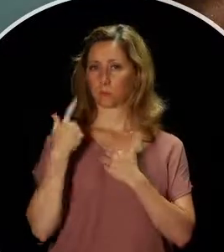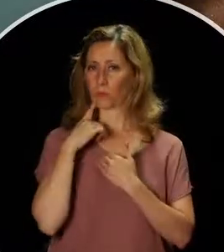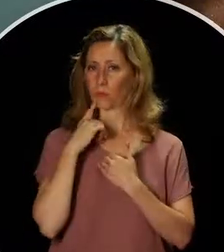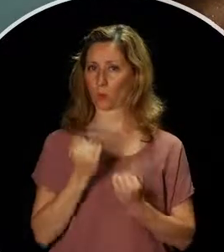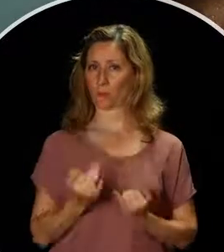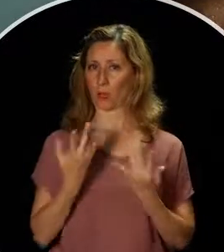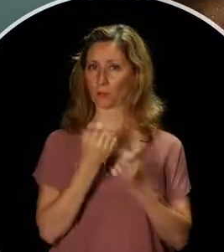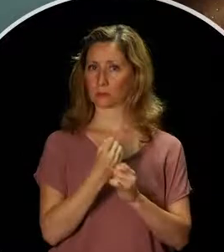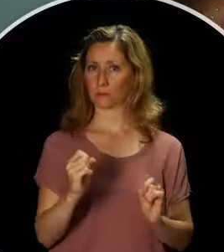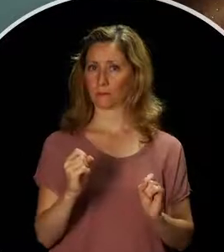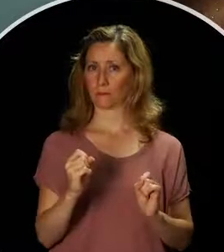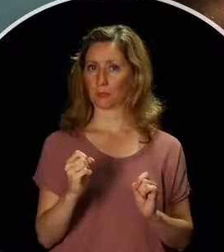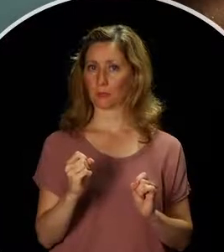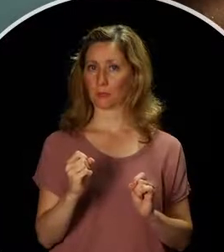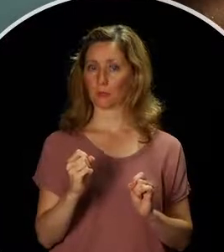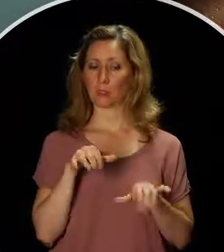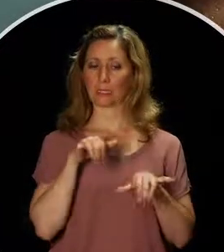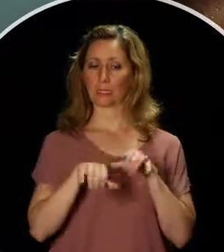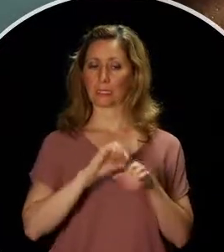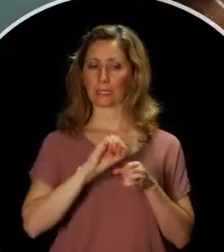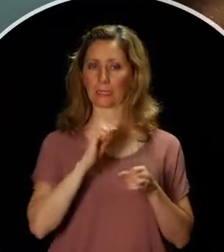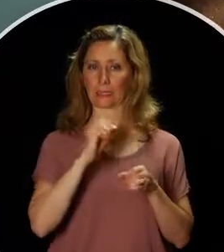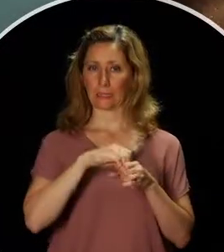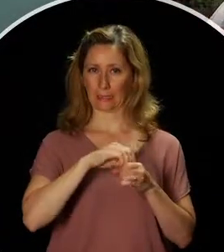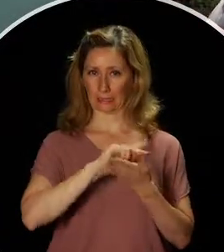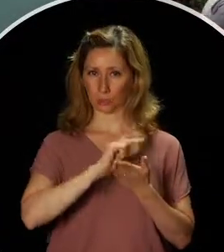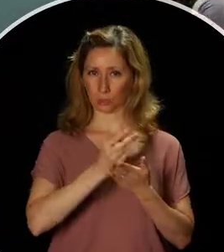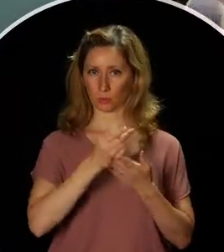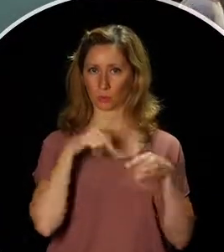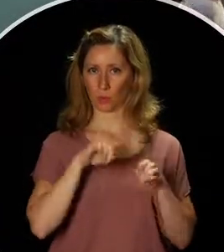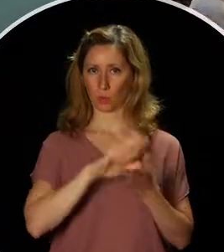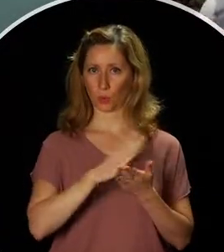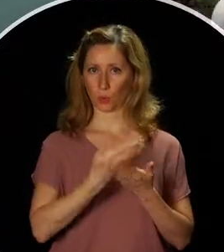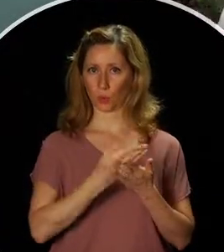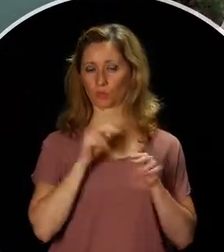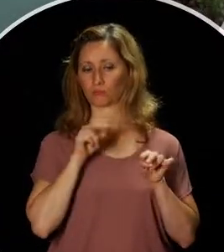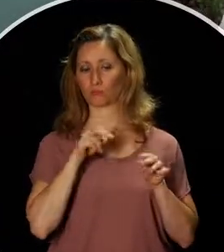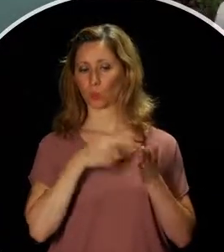Always stay in the kitchen when you are cooking and keep an eye on what you fry.